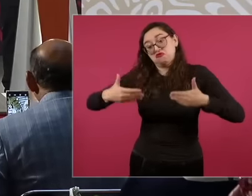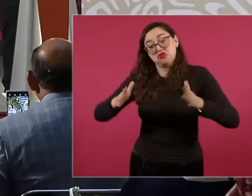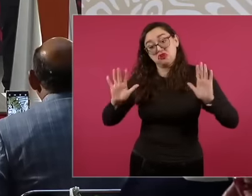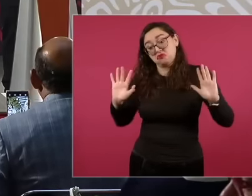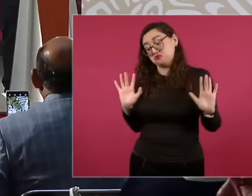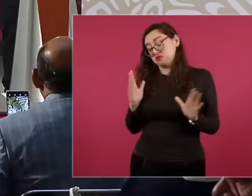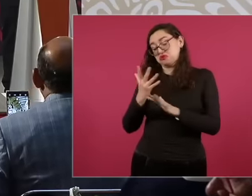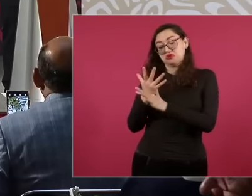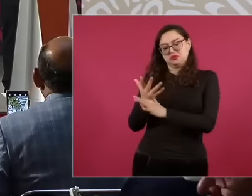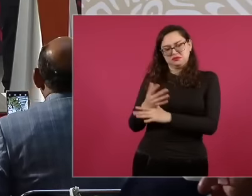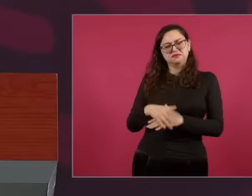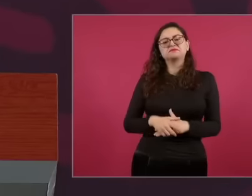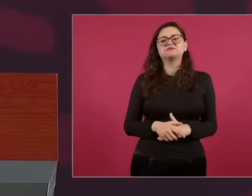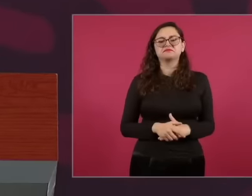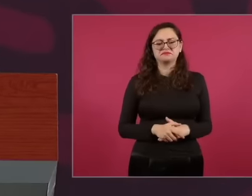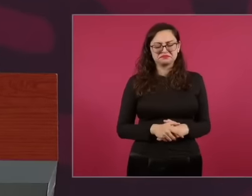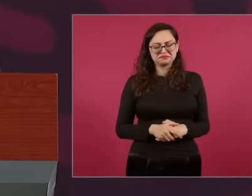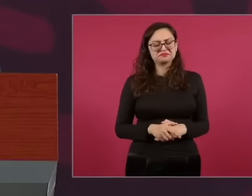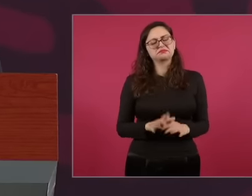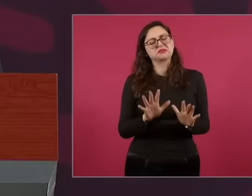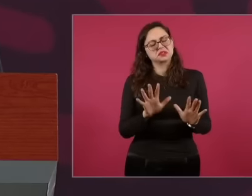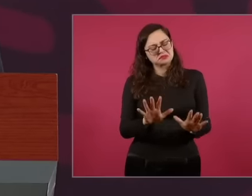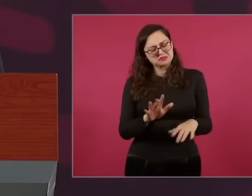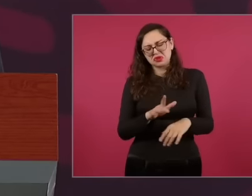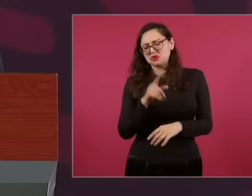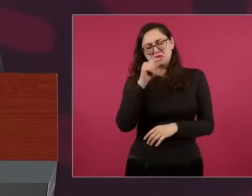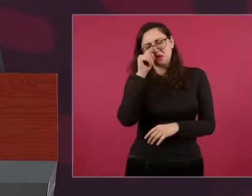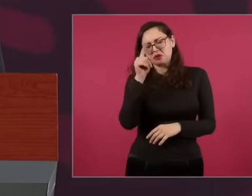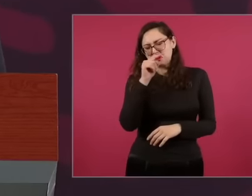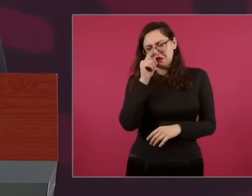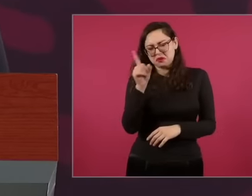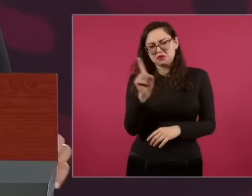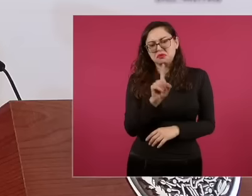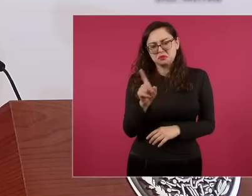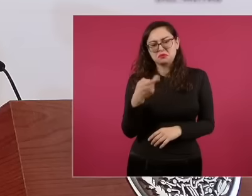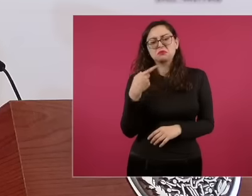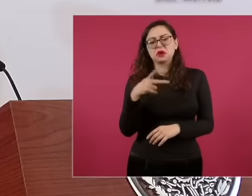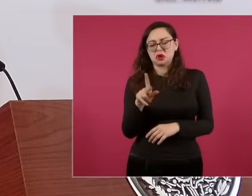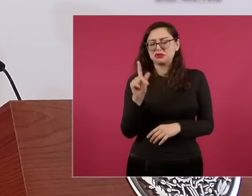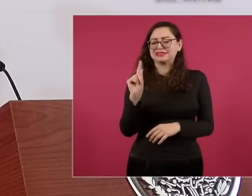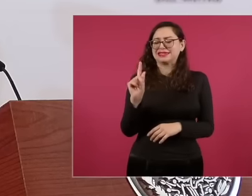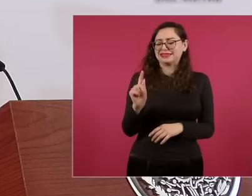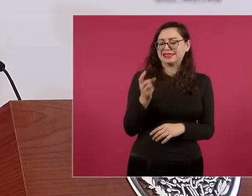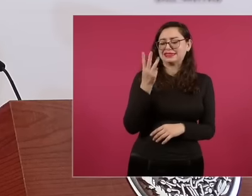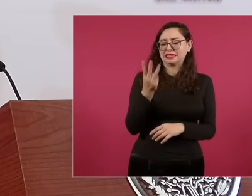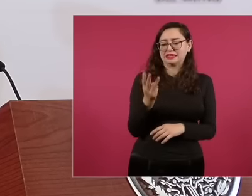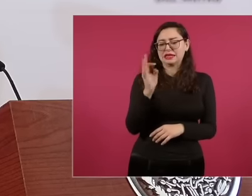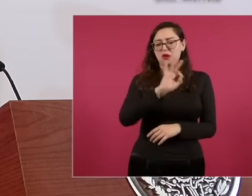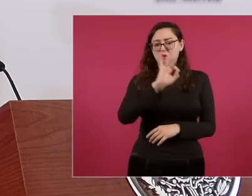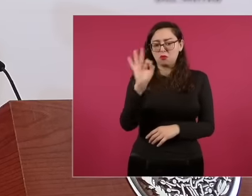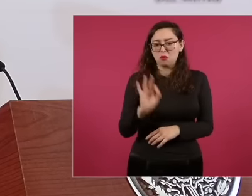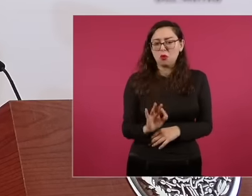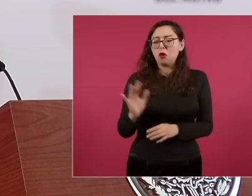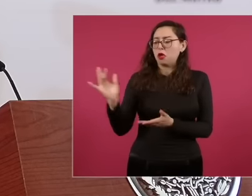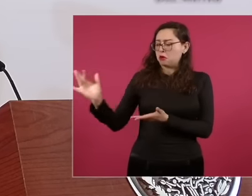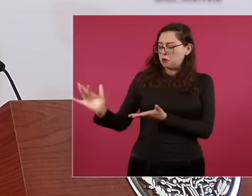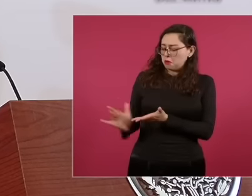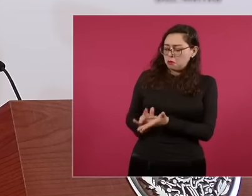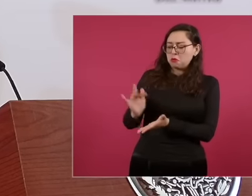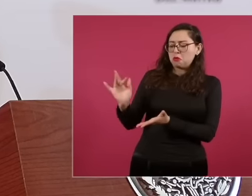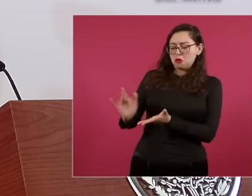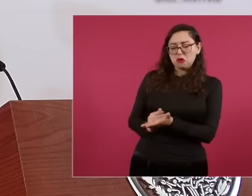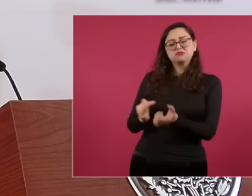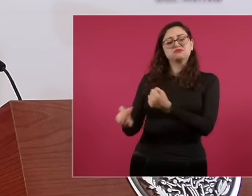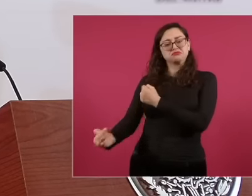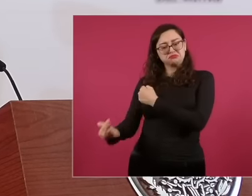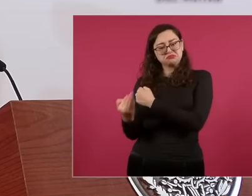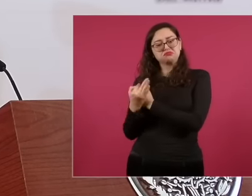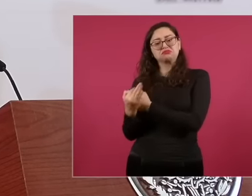it's not to brag poorly 73 for Ah look maa a little more 73 in the last survey Why